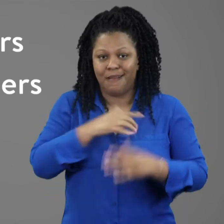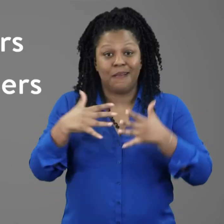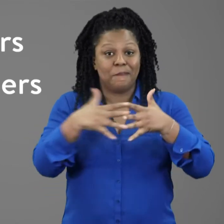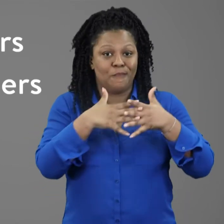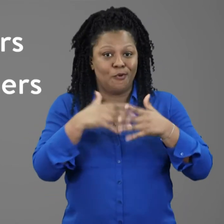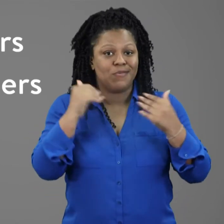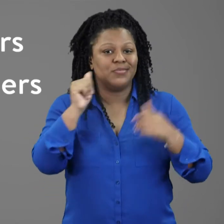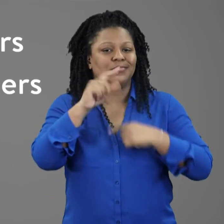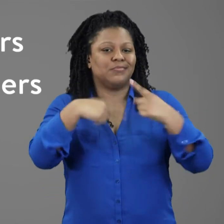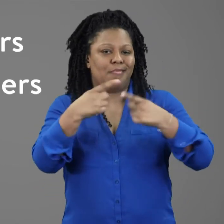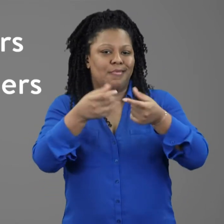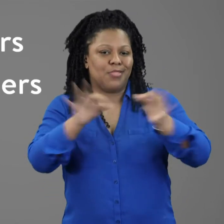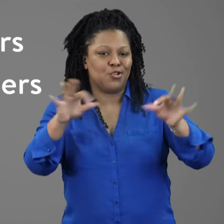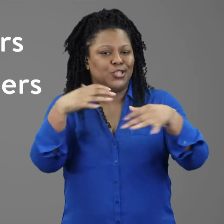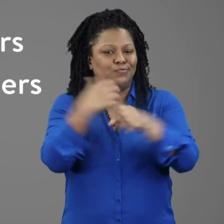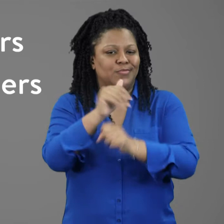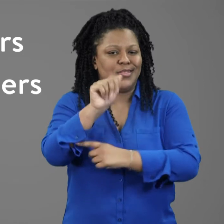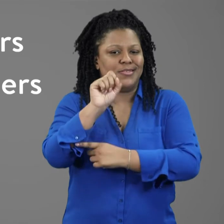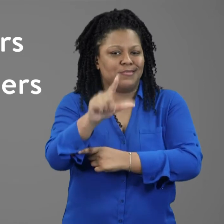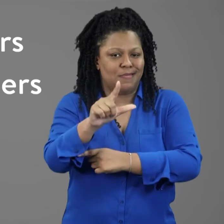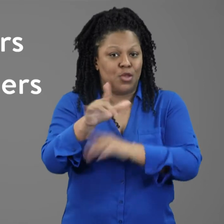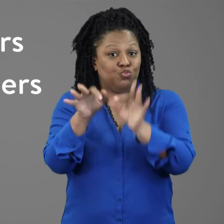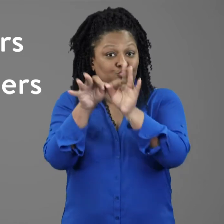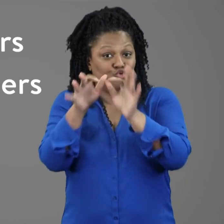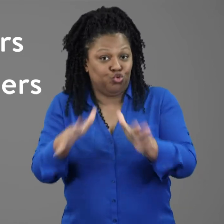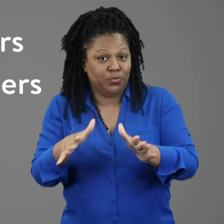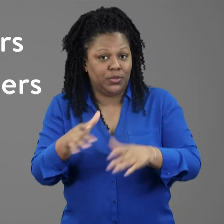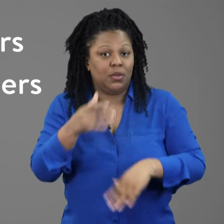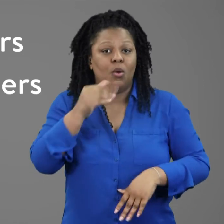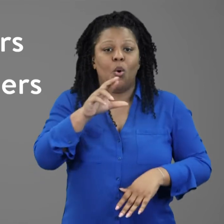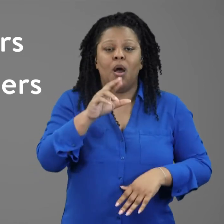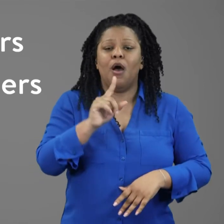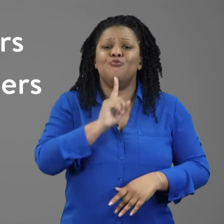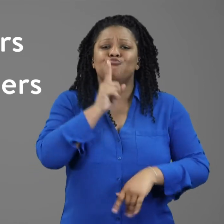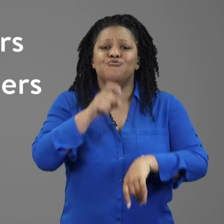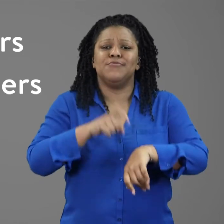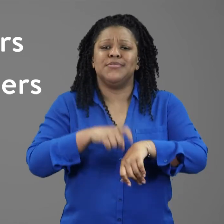Providing a qualified American Sign Language (ASL) interpreter